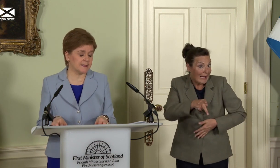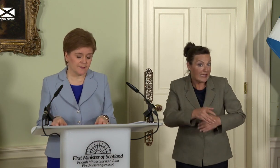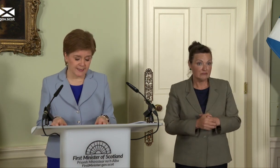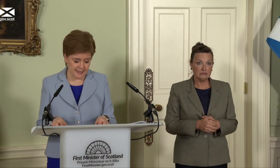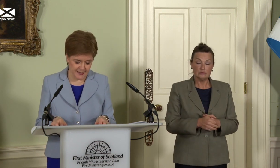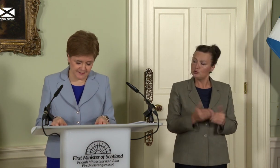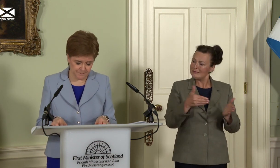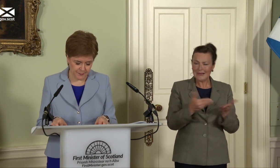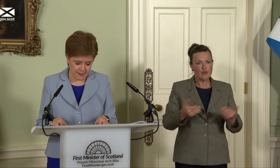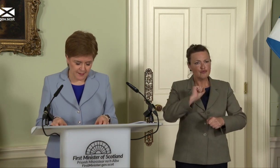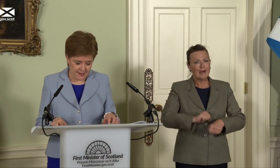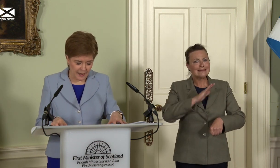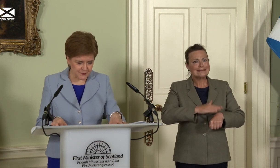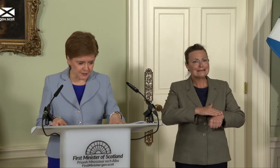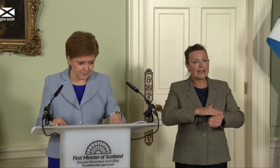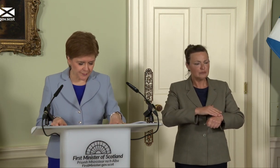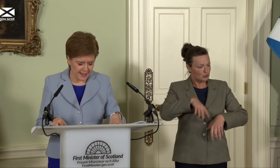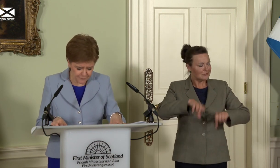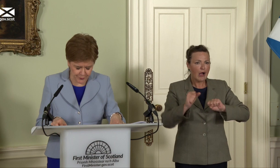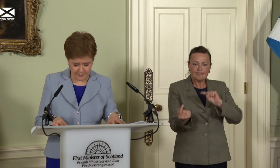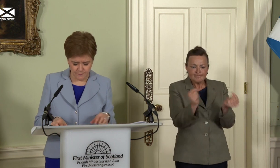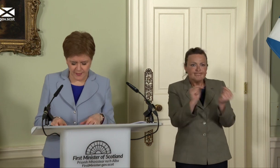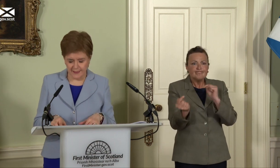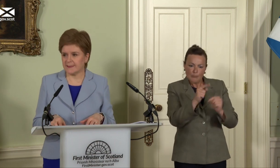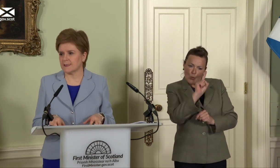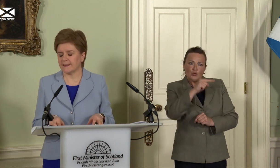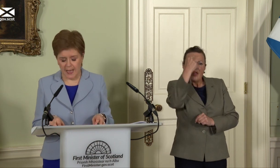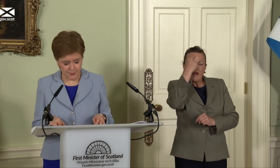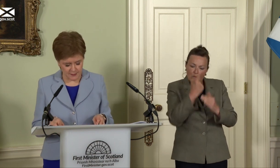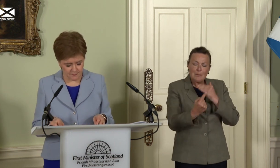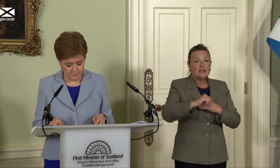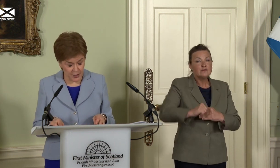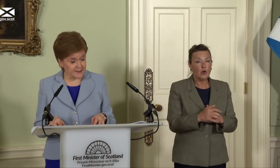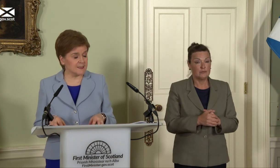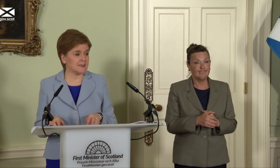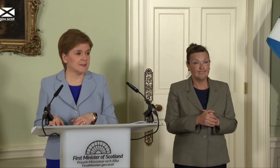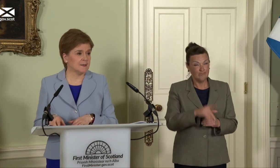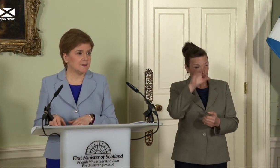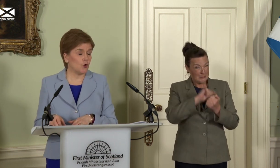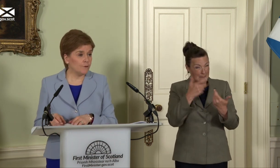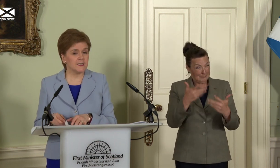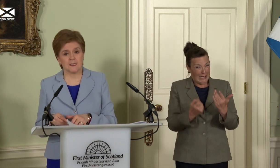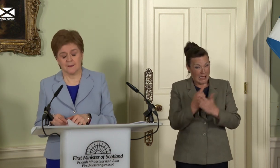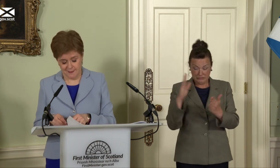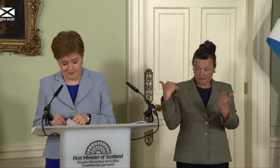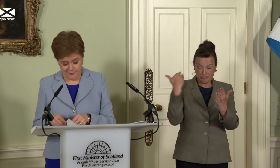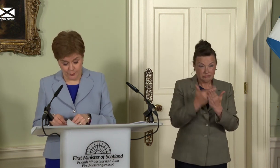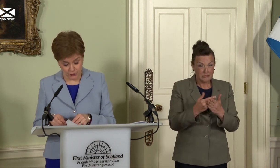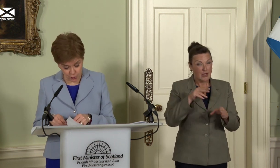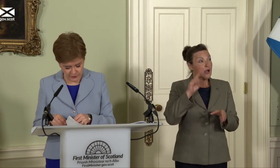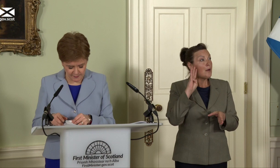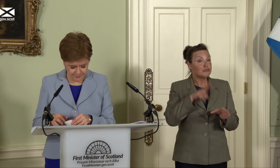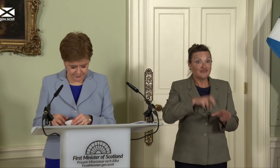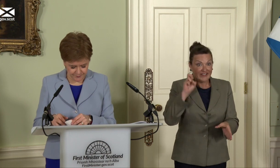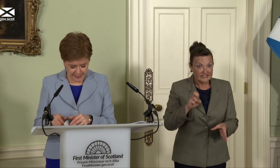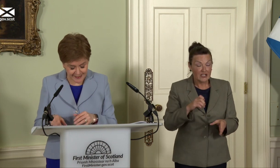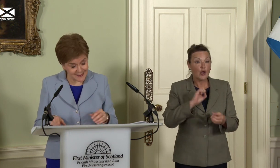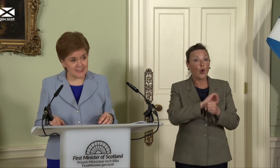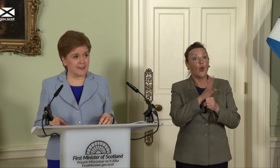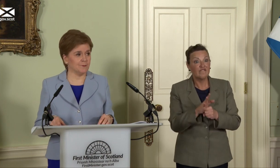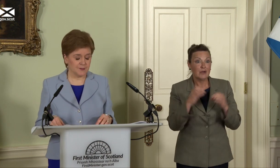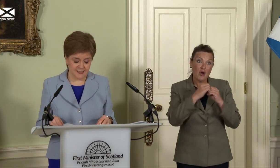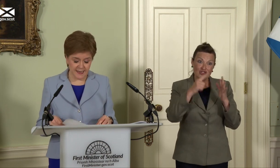that case. After everything that has happened – Brexit, Covid, Boris Johnson – it is time to set